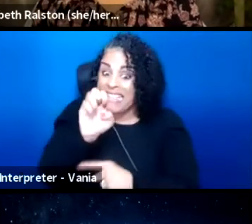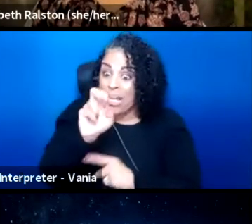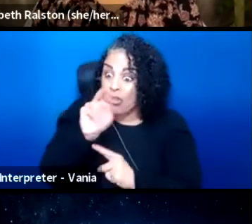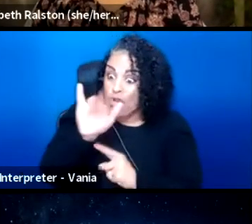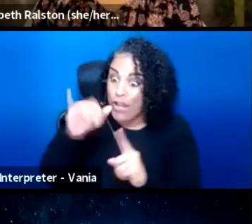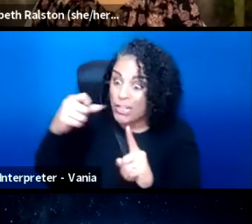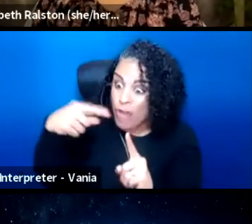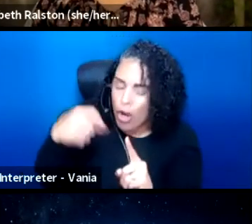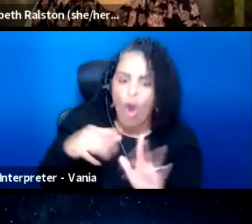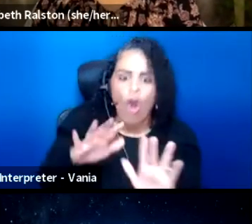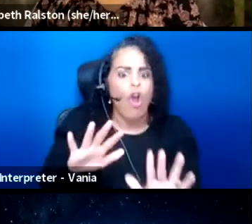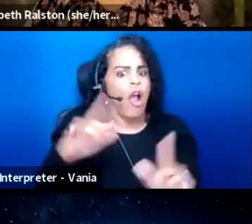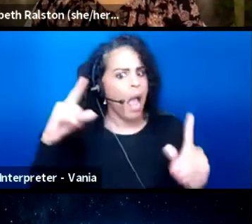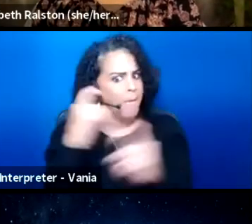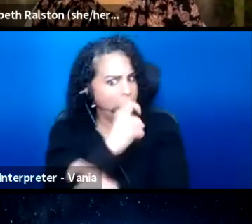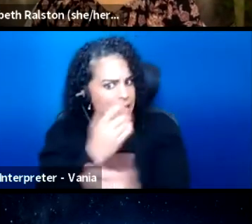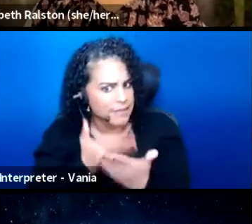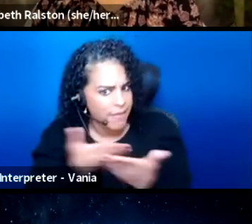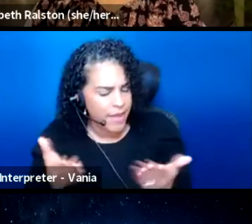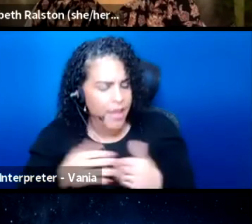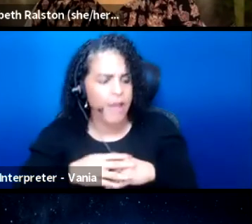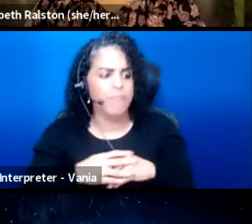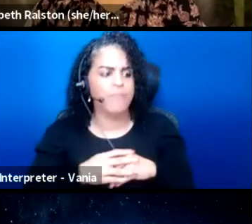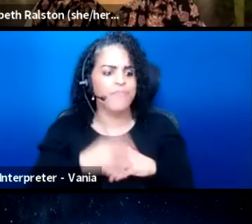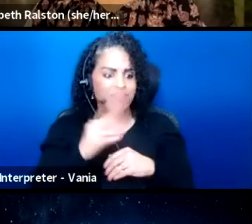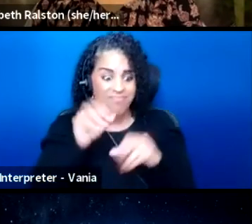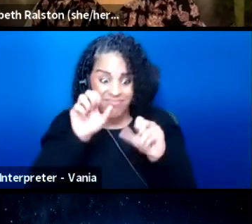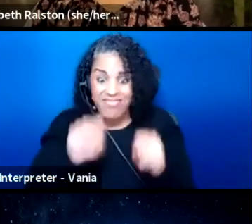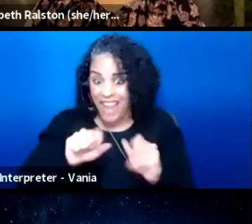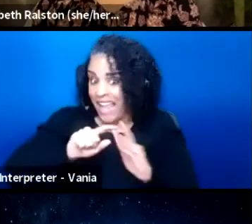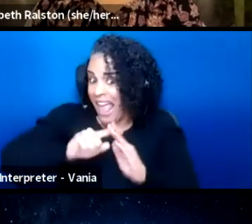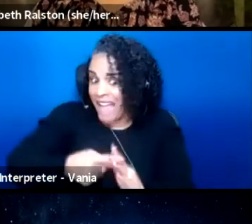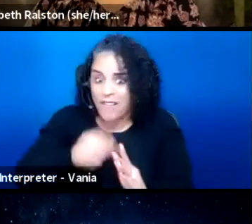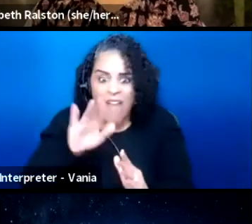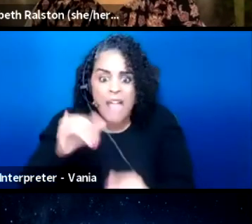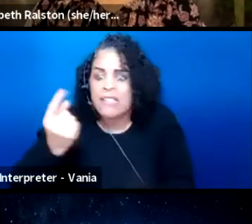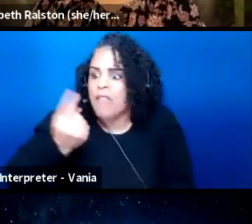and they can be activated by something that other people